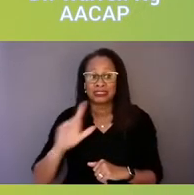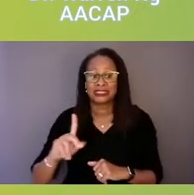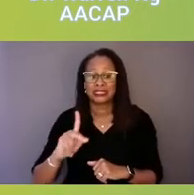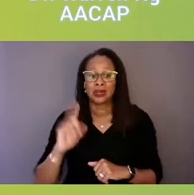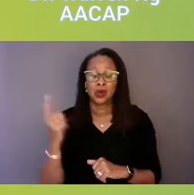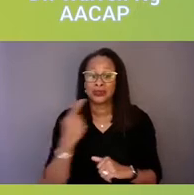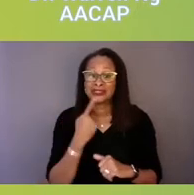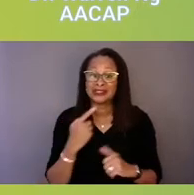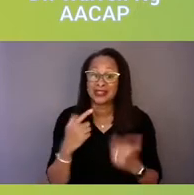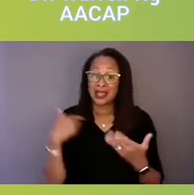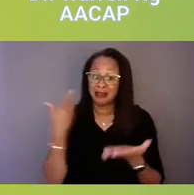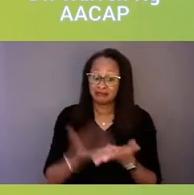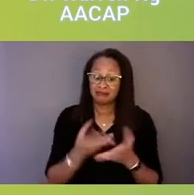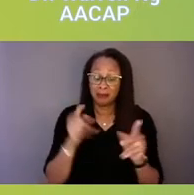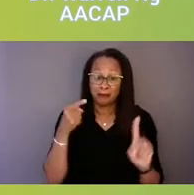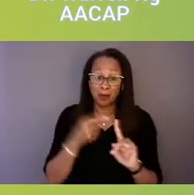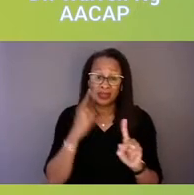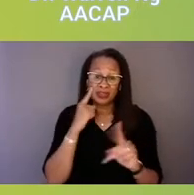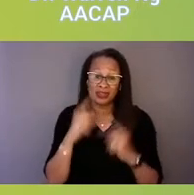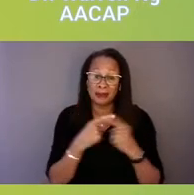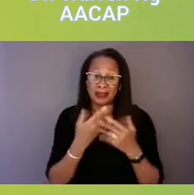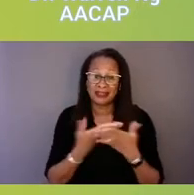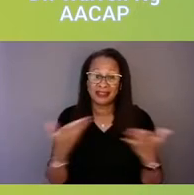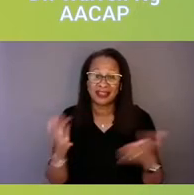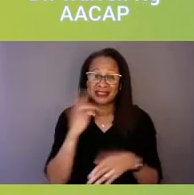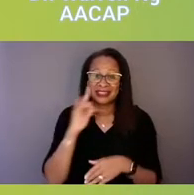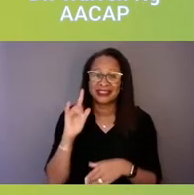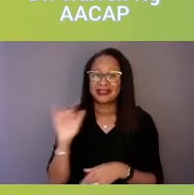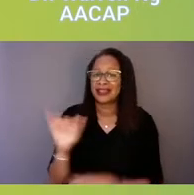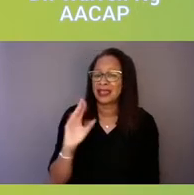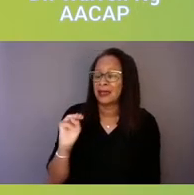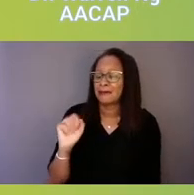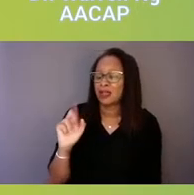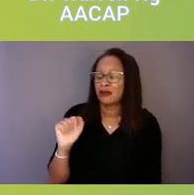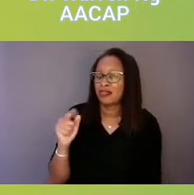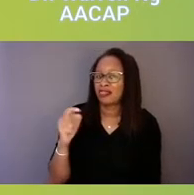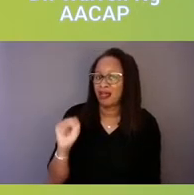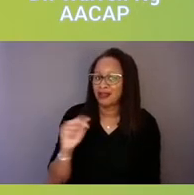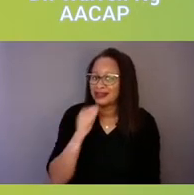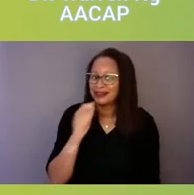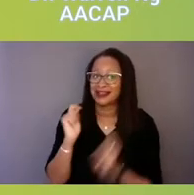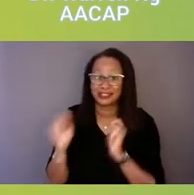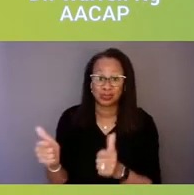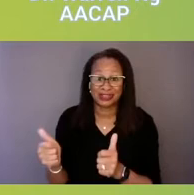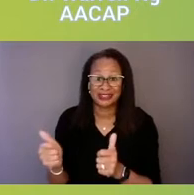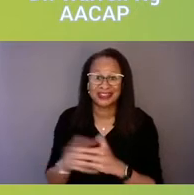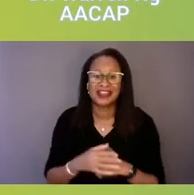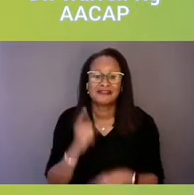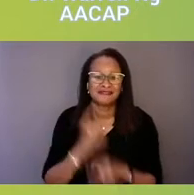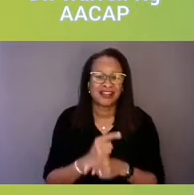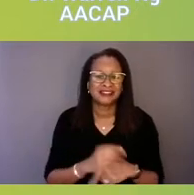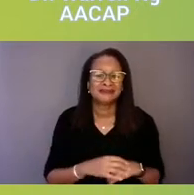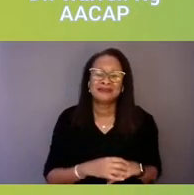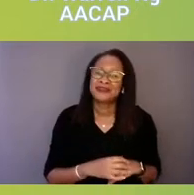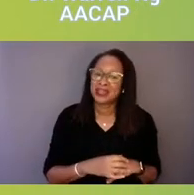that you think about these things like a marathon and not a sprint. And, Patrick, from your perspective, how do we sustain this momentum?